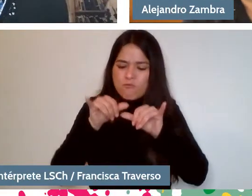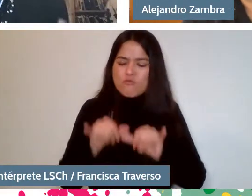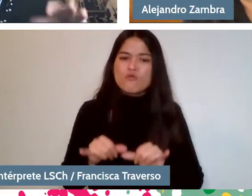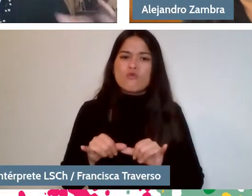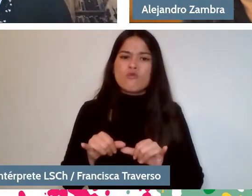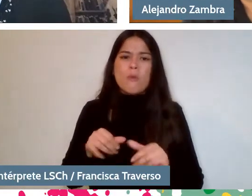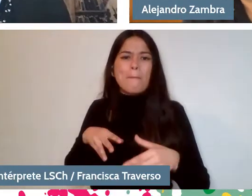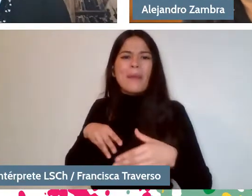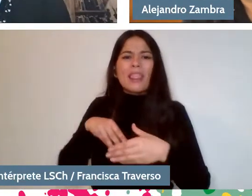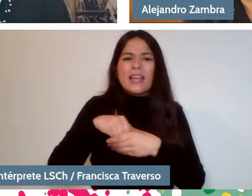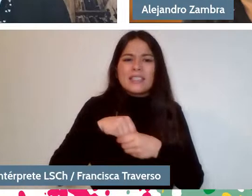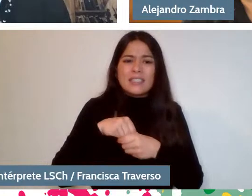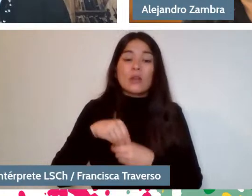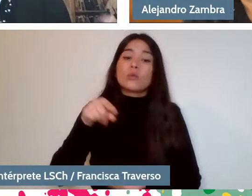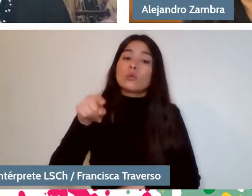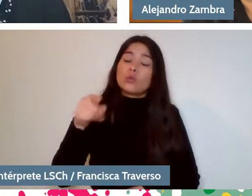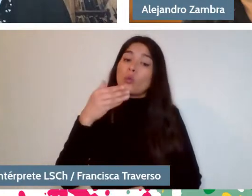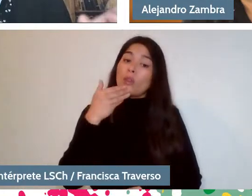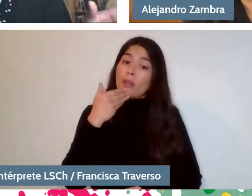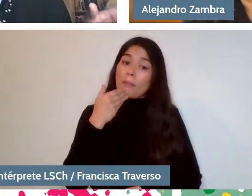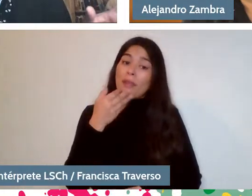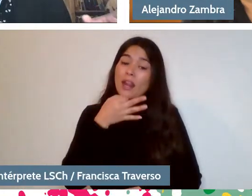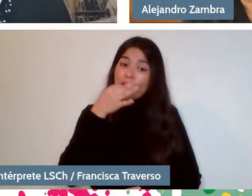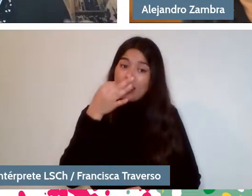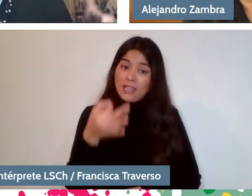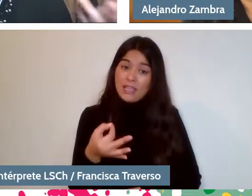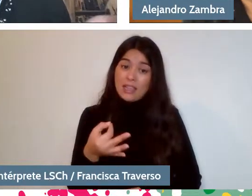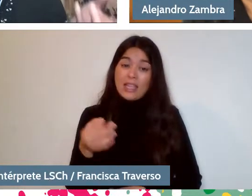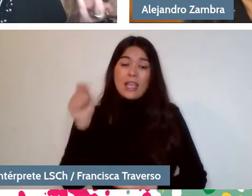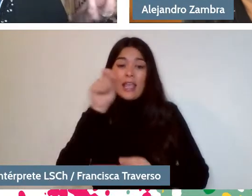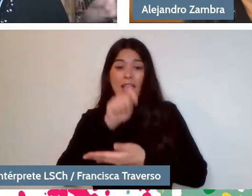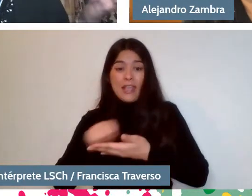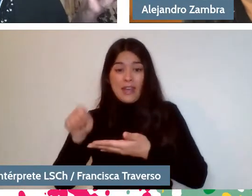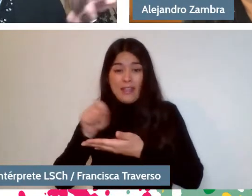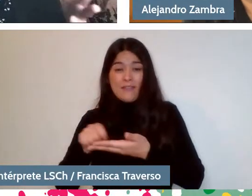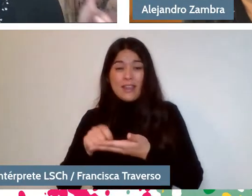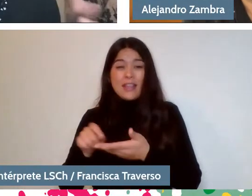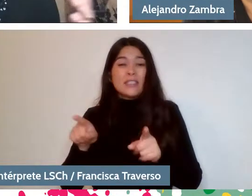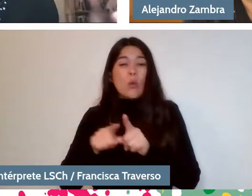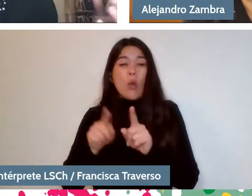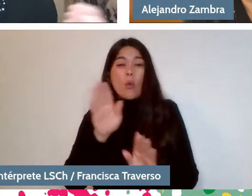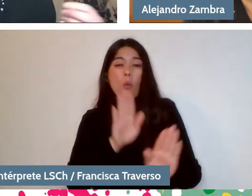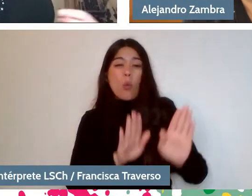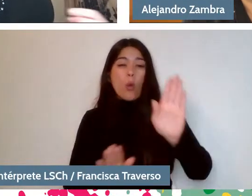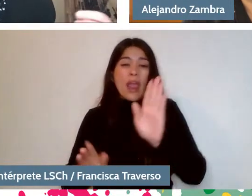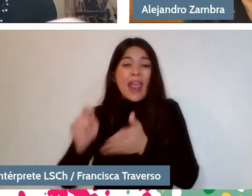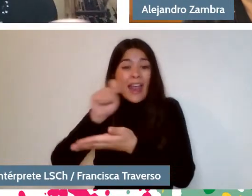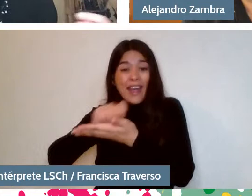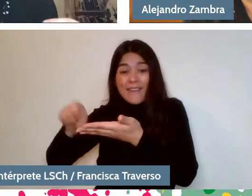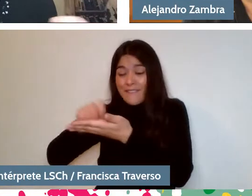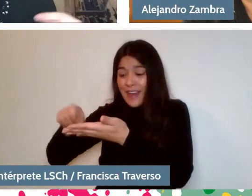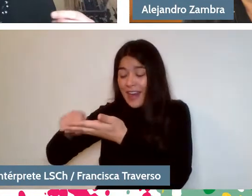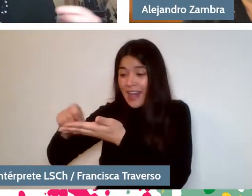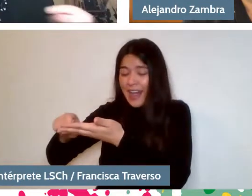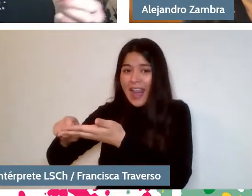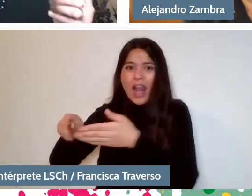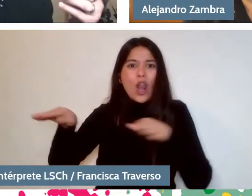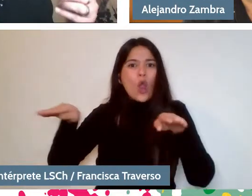You have also said that writing is like taking care of a bonsai and I also think, if there is any connection between those two things.